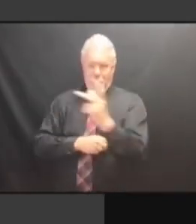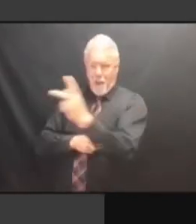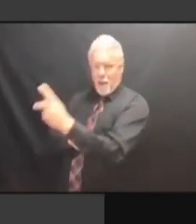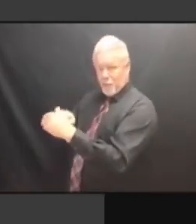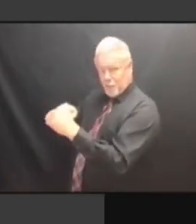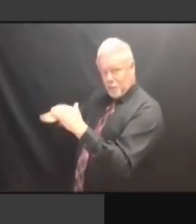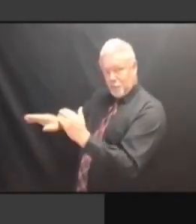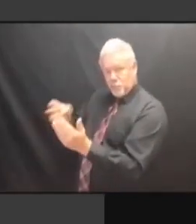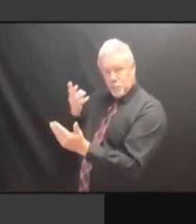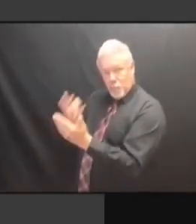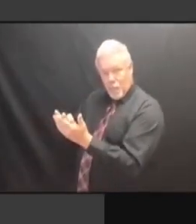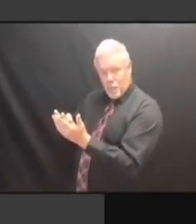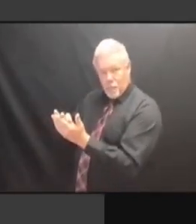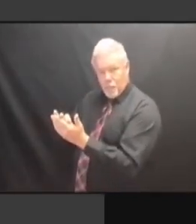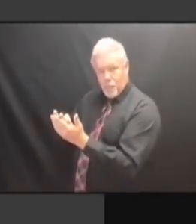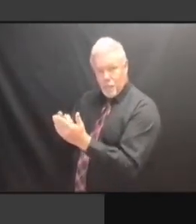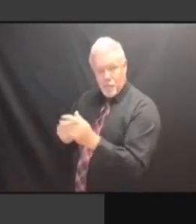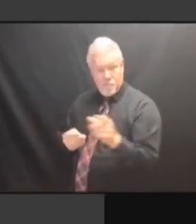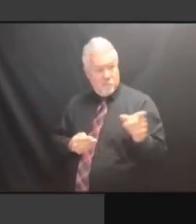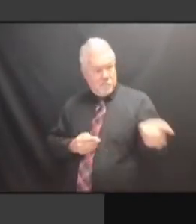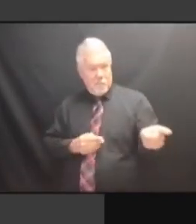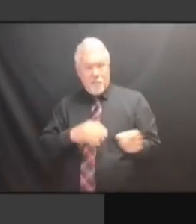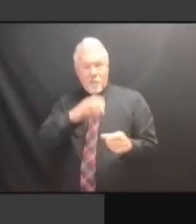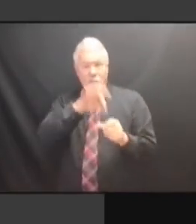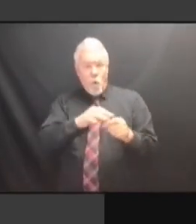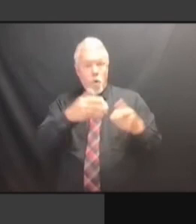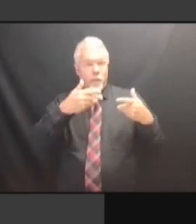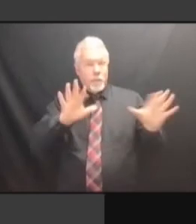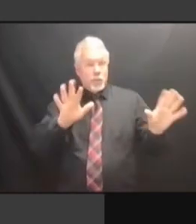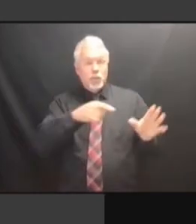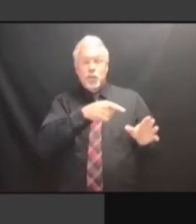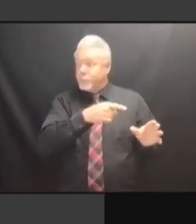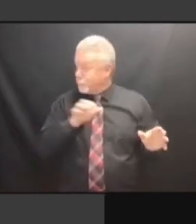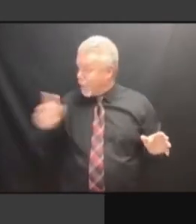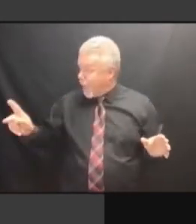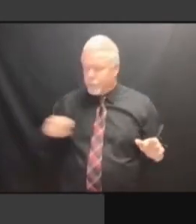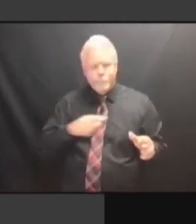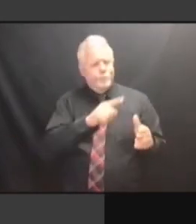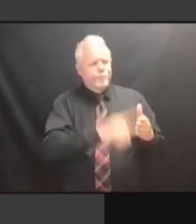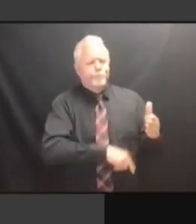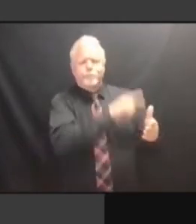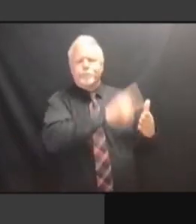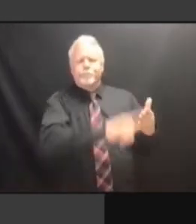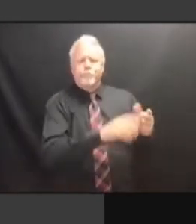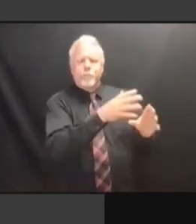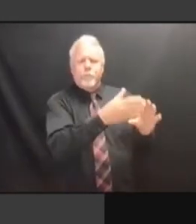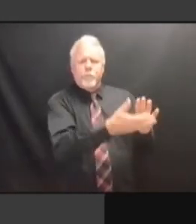SYSTEM. >> HOW DOES SYSTEM. >> HOW DOES THE SYSTEM. >> HOW DOES THE COUNTY SYSTEM. >> HOW DOES THE COUNTY KNOW HOW DOES THE COUNTY KNOW HOW DOES THE COUNTY KNOW THAT? THAT? THAT? >> THAT? >> BECAUSE THAT? >> BECAUSE OCA THAT? >> BECAUSE OCA SENDS THAT? >> BECAUSE OCA SENDS US THAT? >> BECAUSE OCA SENDS US A THAT? >> BECAUSE OCA SENDS US A LIST. BECAUSE OCA SENDS US A LIST. BECAUSE OCA SENDS US A LIST. >> BECAUSE OCA SENDS US A LIST. >> WHEN BECAUSE OCA SENDS US A LIST. >> WHEN IT'S BECAUSE OCA SENDS US A LIST. >> WHEN IT'S REVOKED. WHEN IT'S REVOKED. WHEN IT'S REVOKED. >> WHEN IT'S REVOKED. >> NO. NO. NO. WHEN NO. WHEN THE